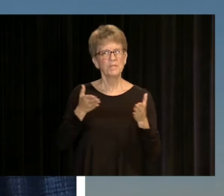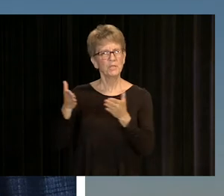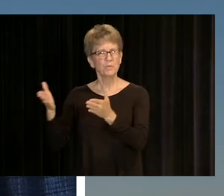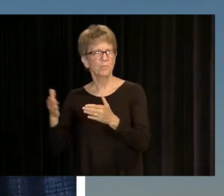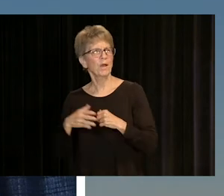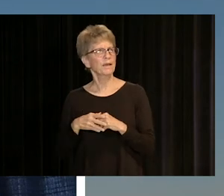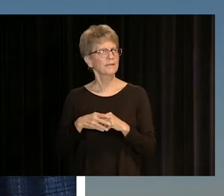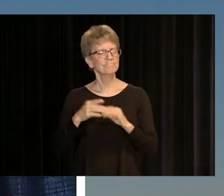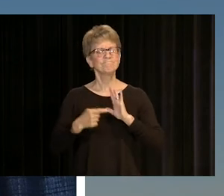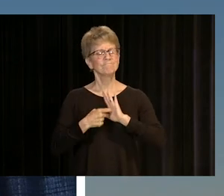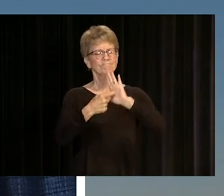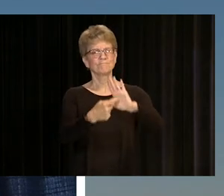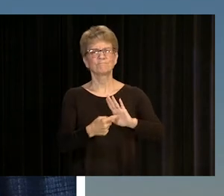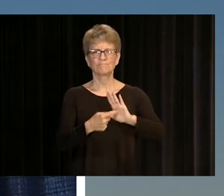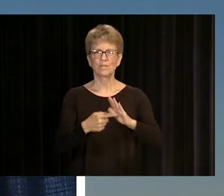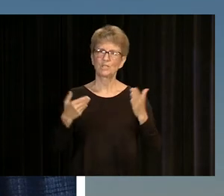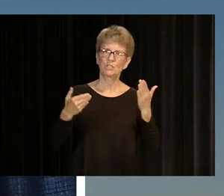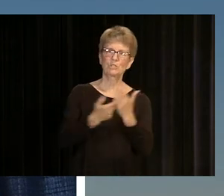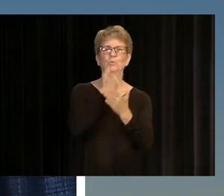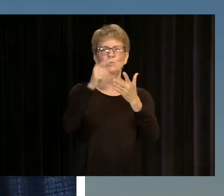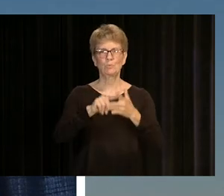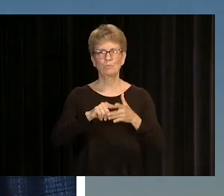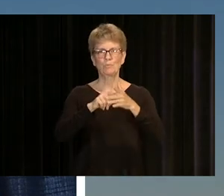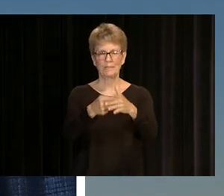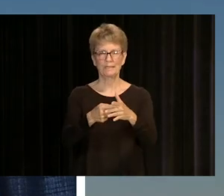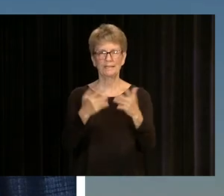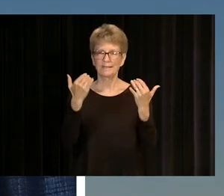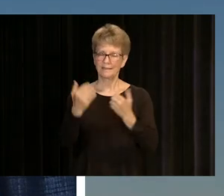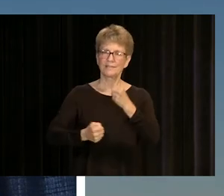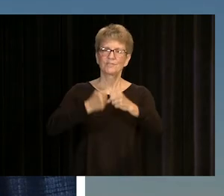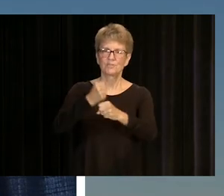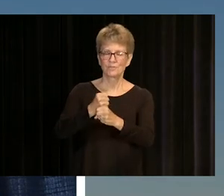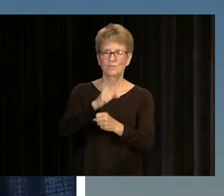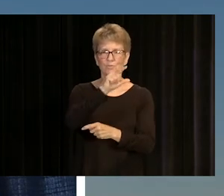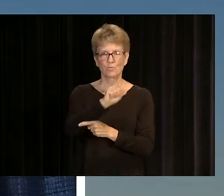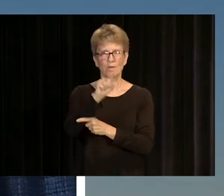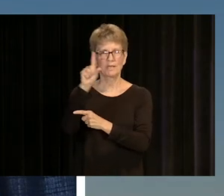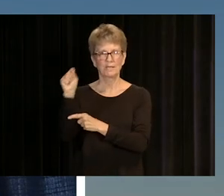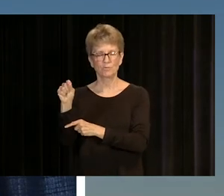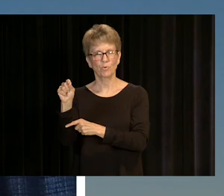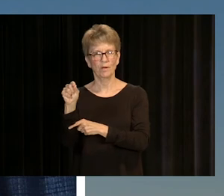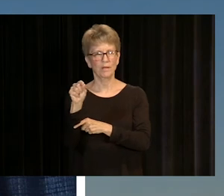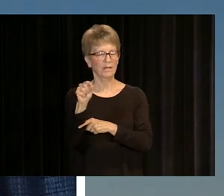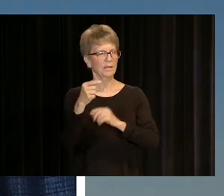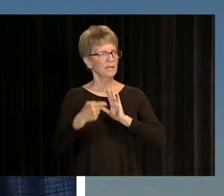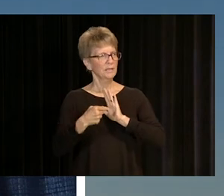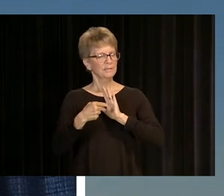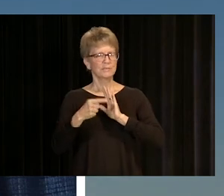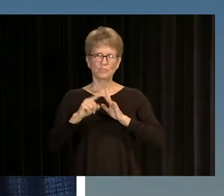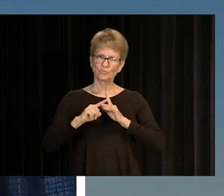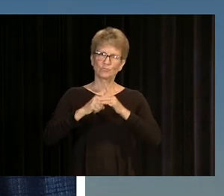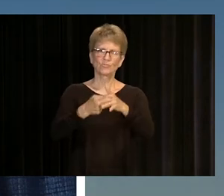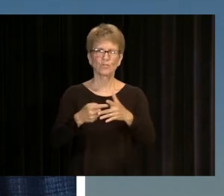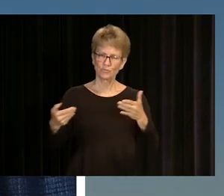BUT IN MANY WAYS THIS MOMENT IS SYMBOLIC OF NEW BEGINNINGS. THIS YEAR, 2020, NOT ONLY MARKS THE FIRST YEAR